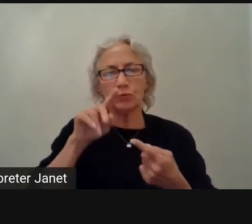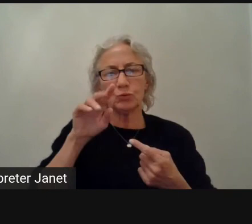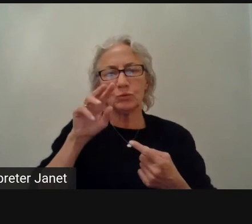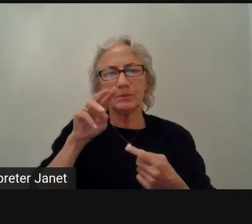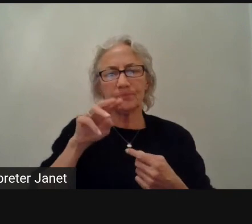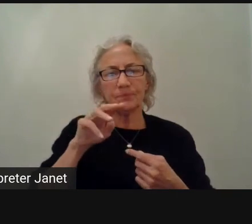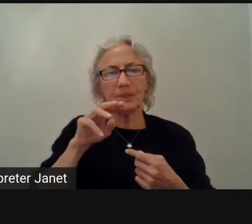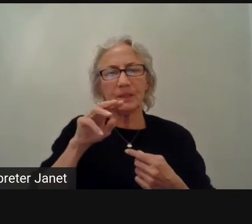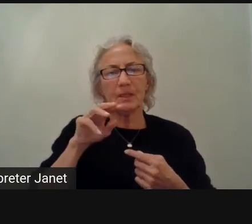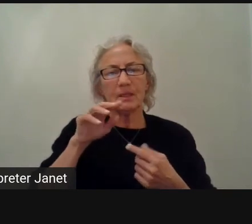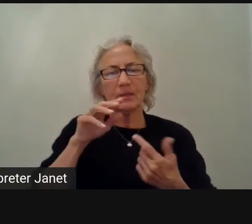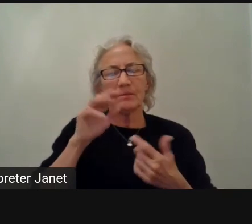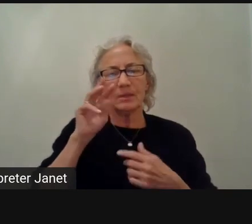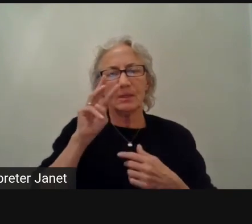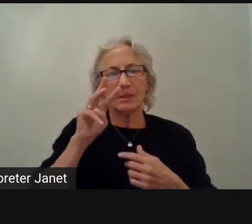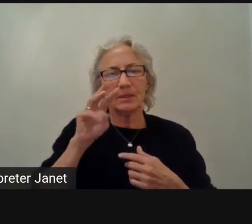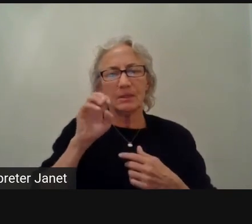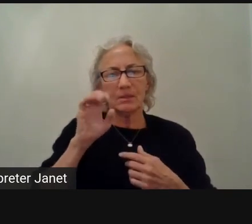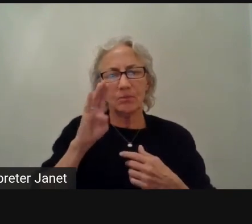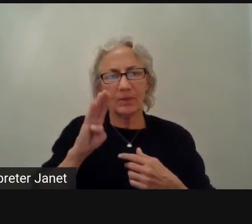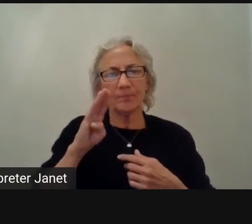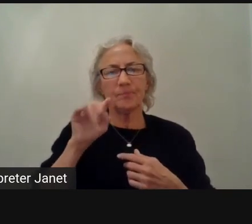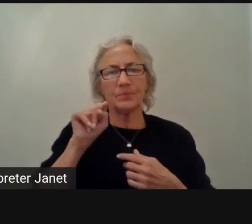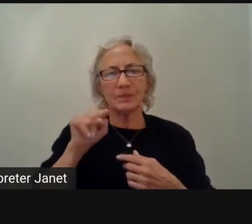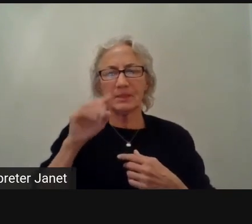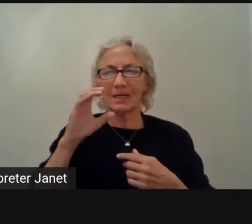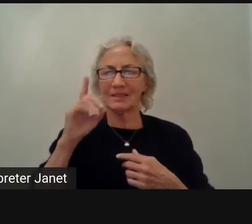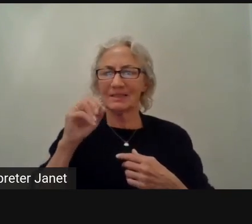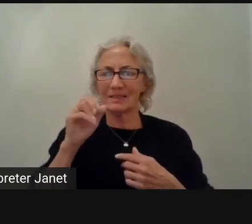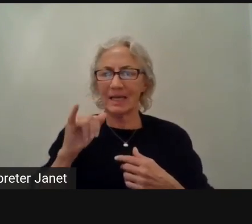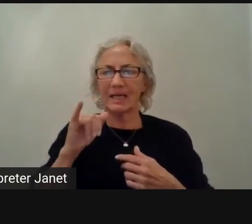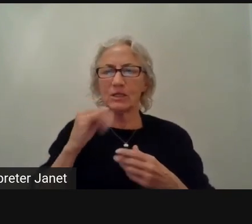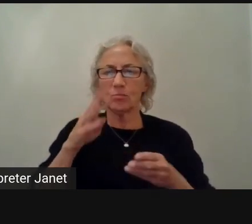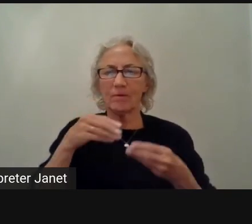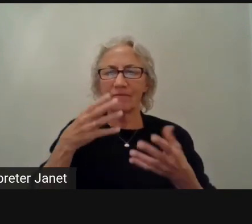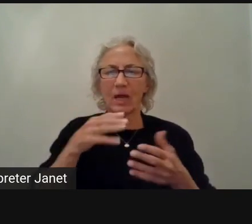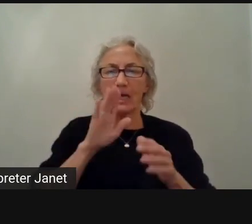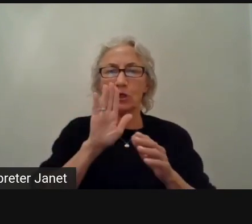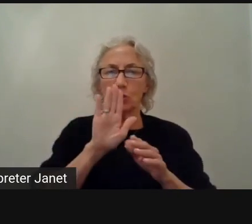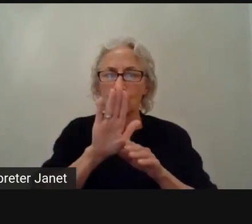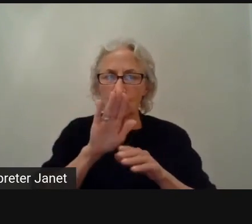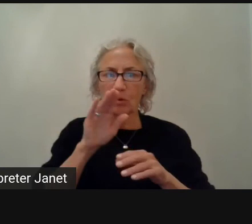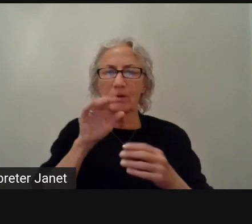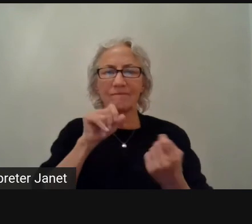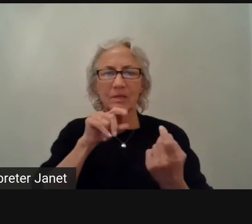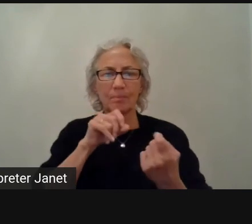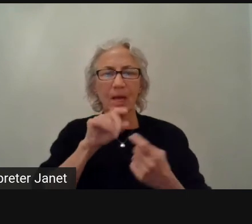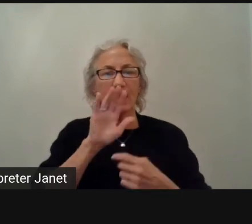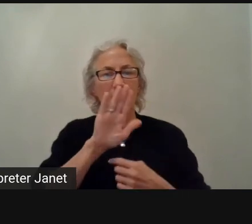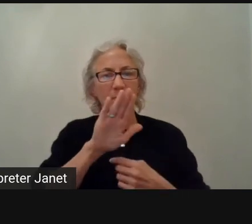to provide your anonymous feedback for our speakers on their presentations.